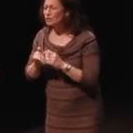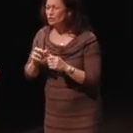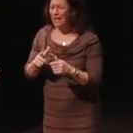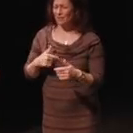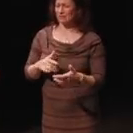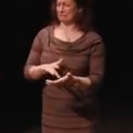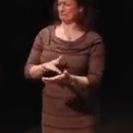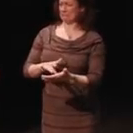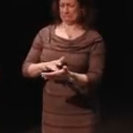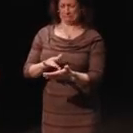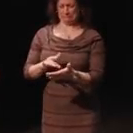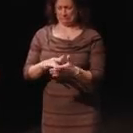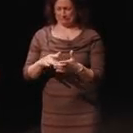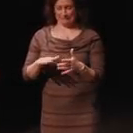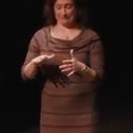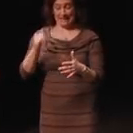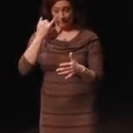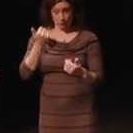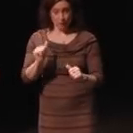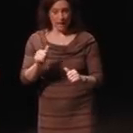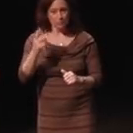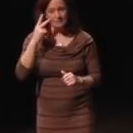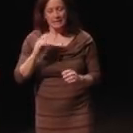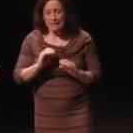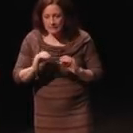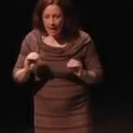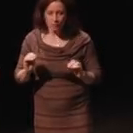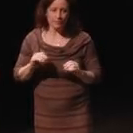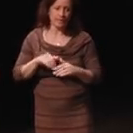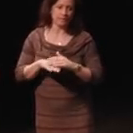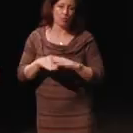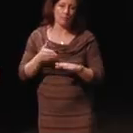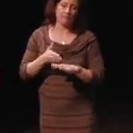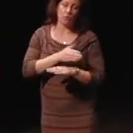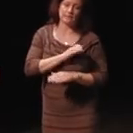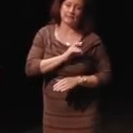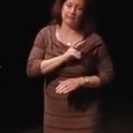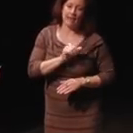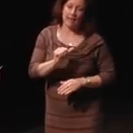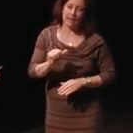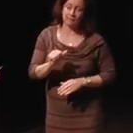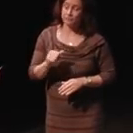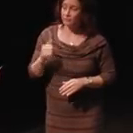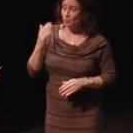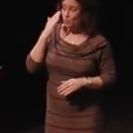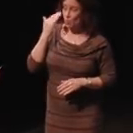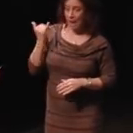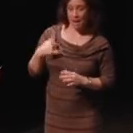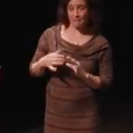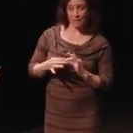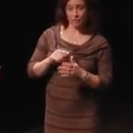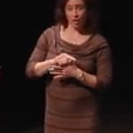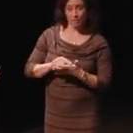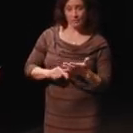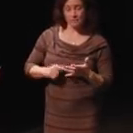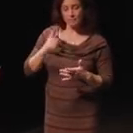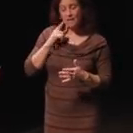none of that was successful before the CVAA. And the reason I mention all of this is because all of these other requirements of